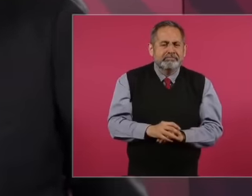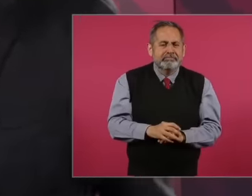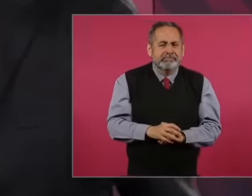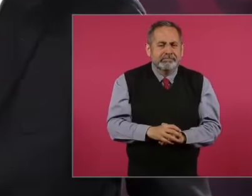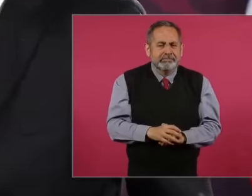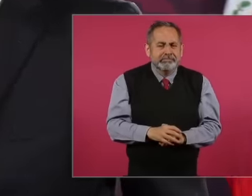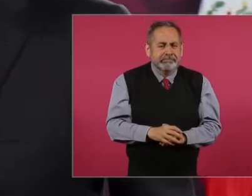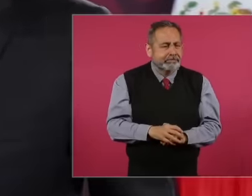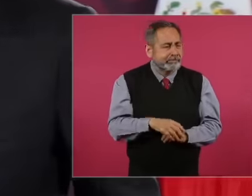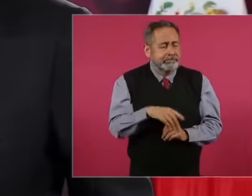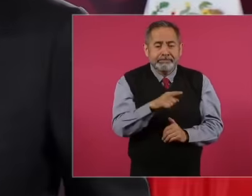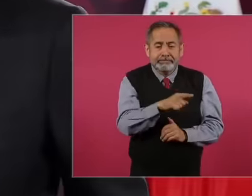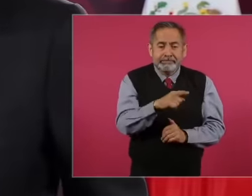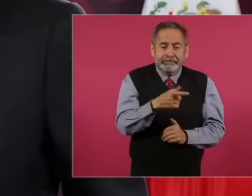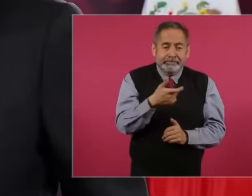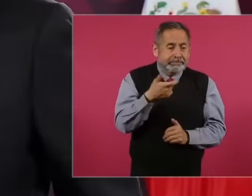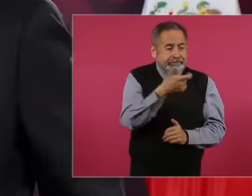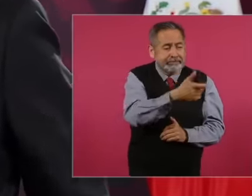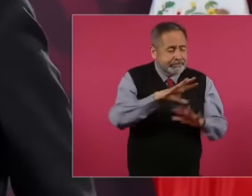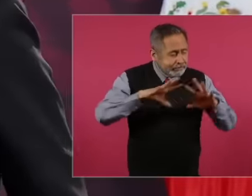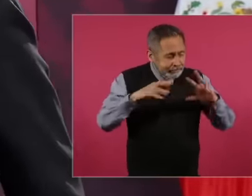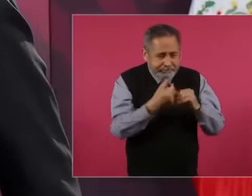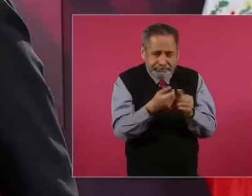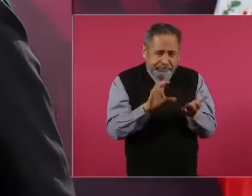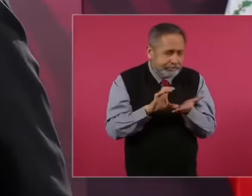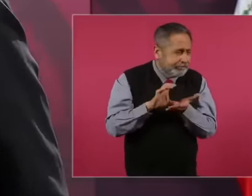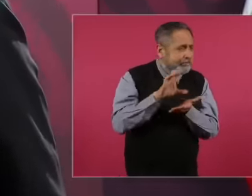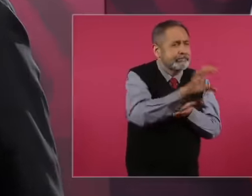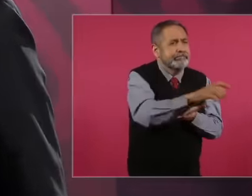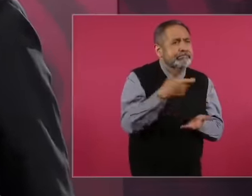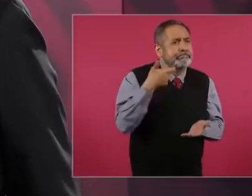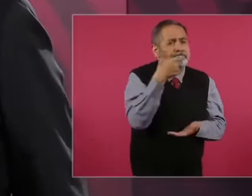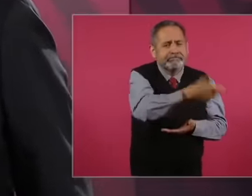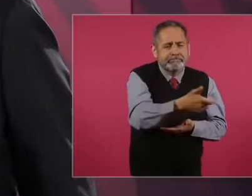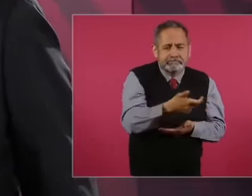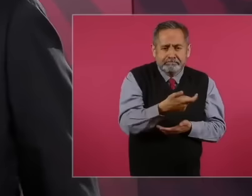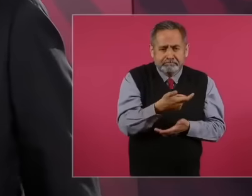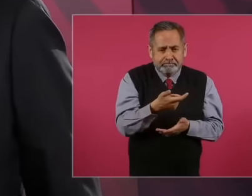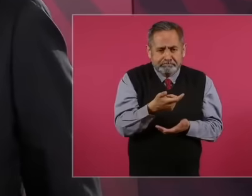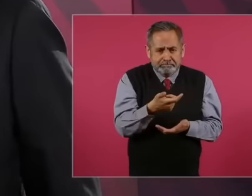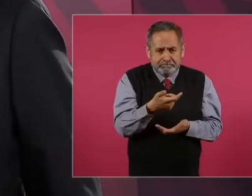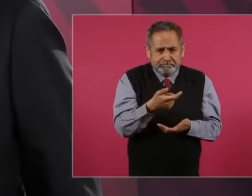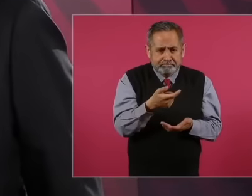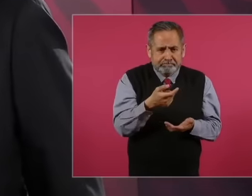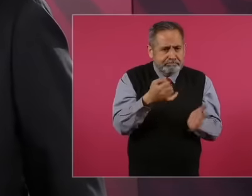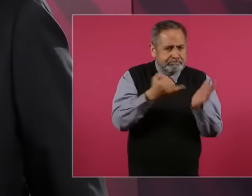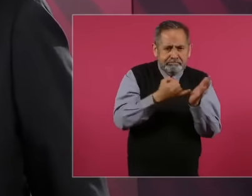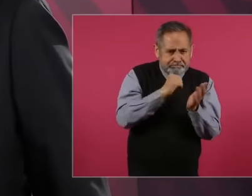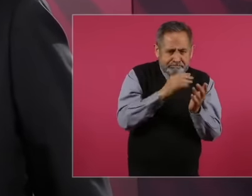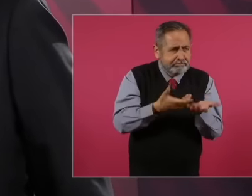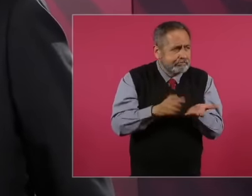receives a total of 700,000 free pesos